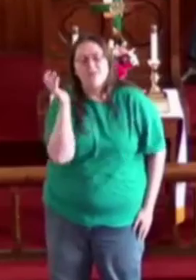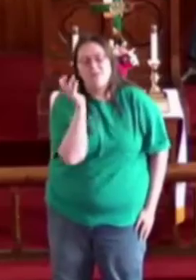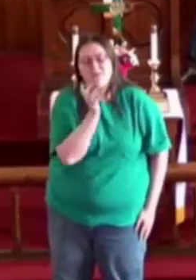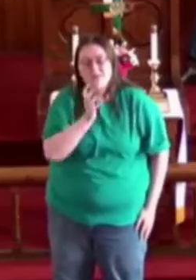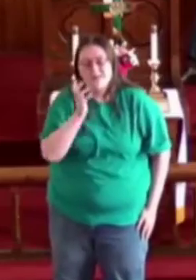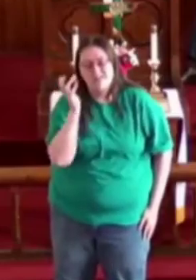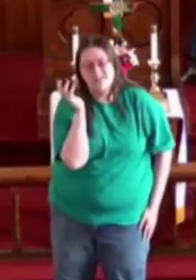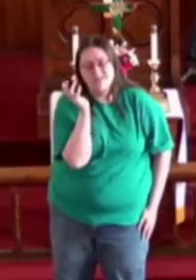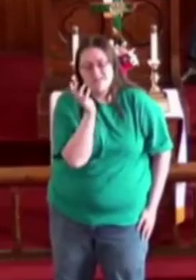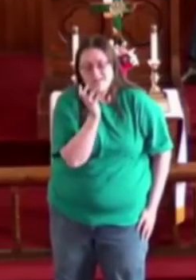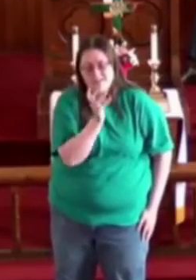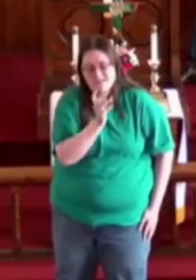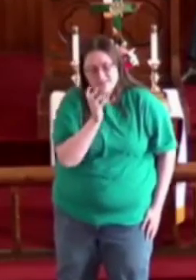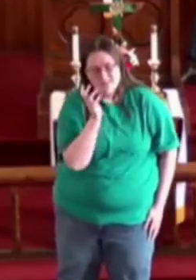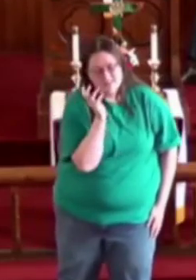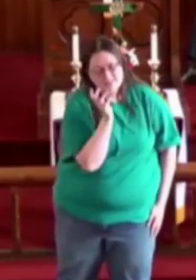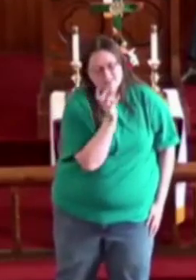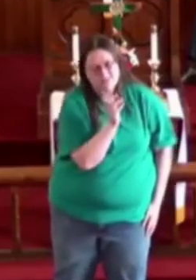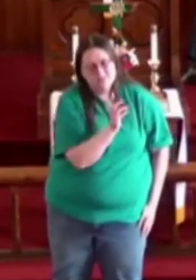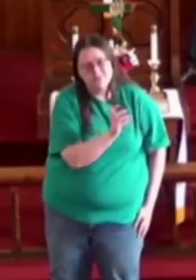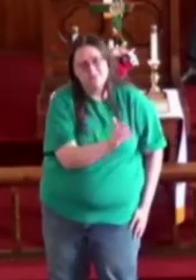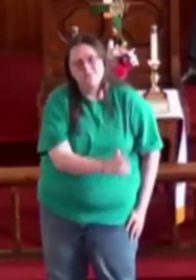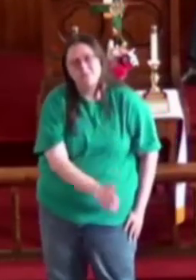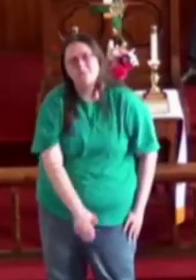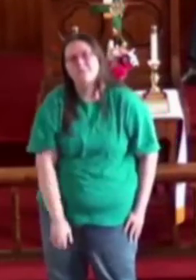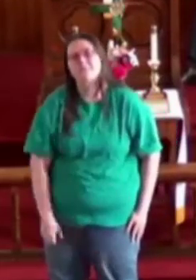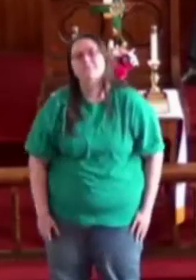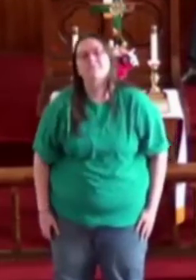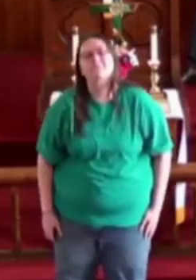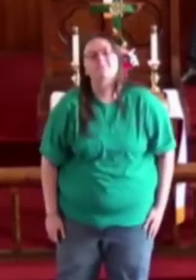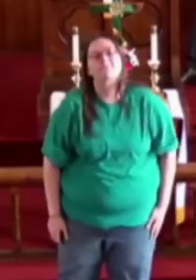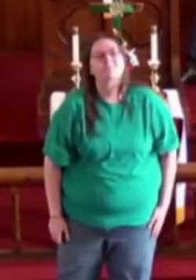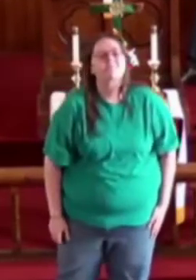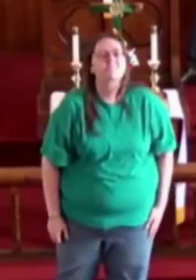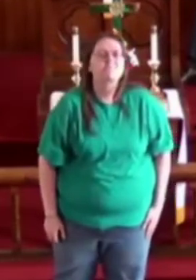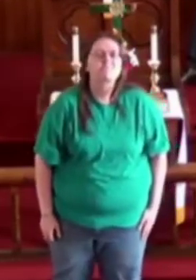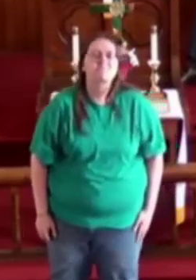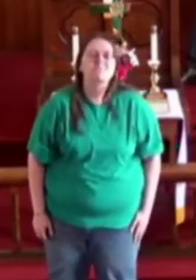Oh, oh, oh, oh